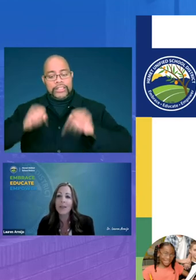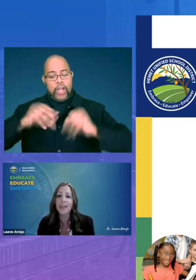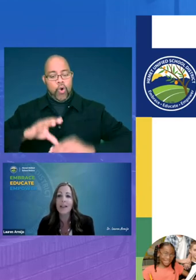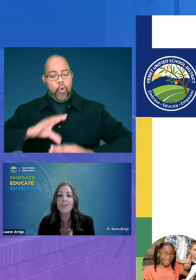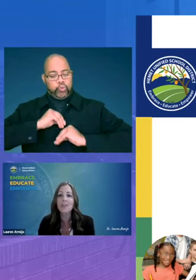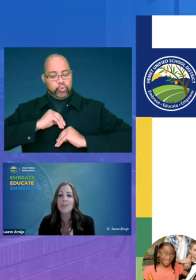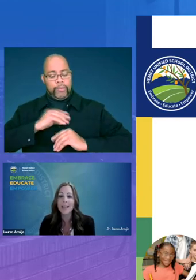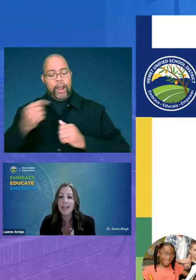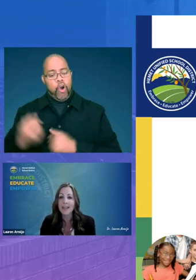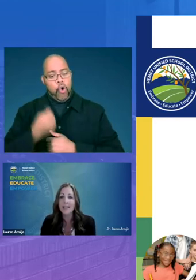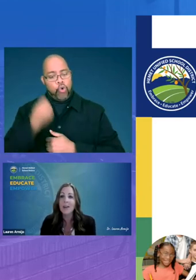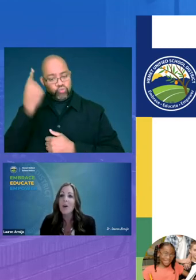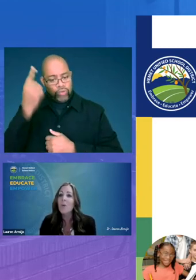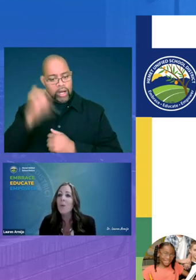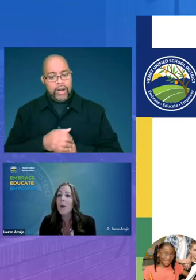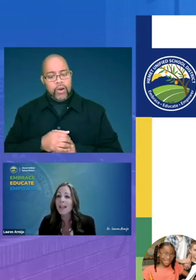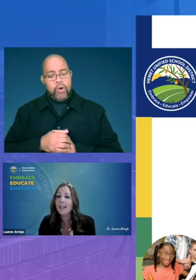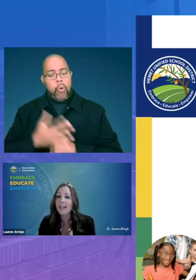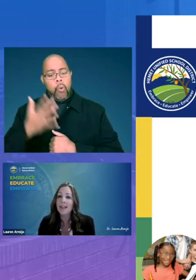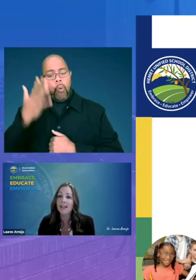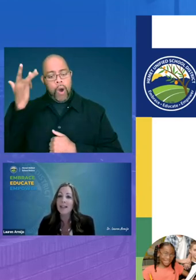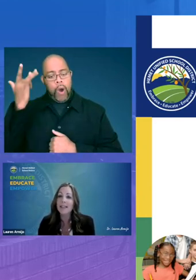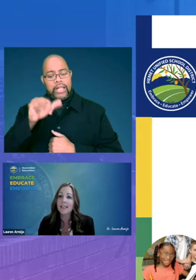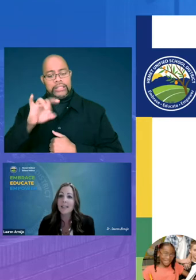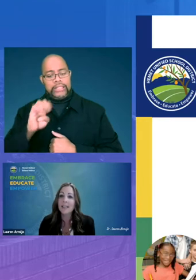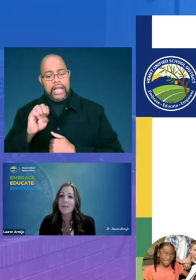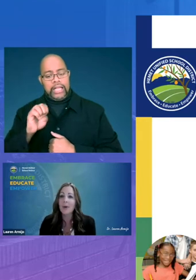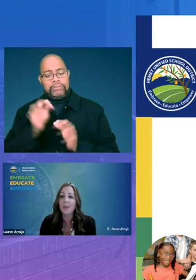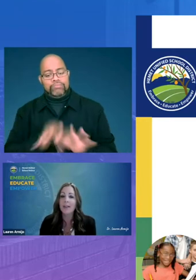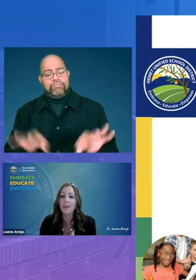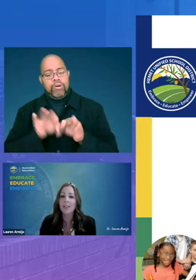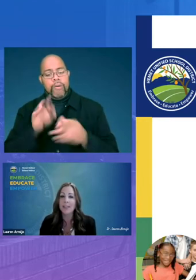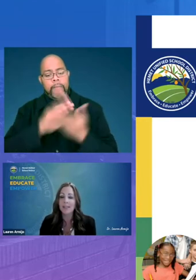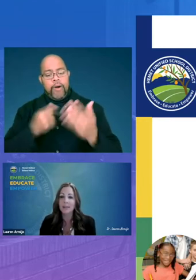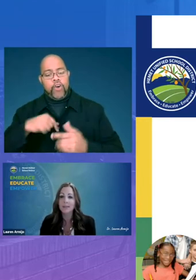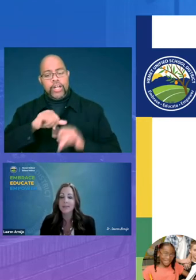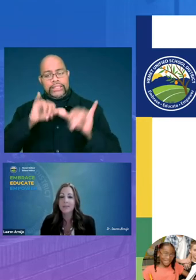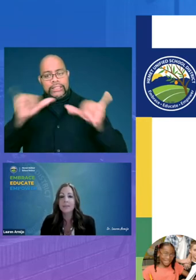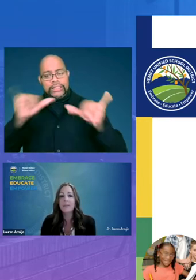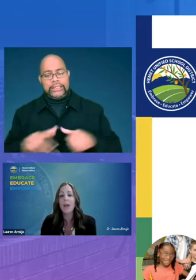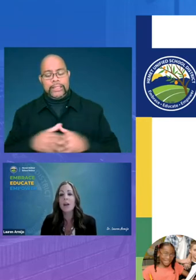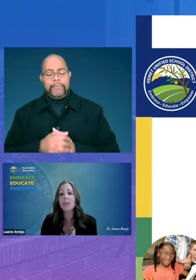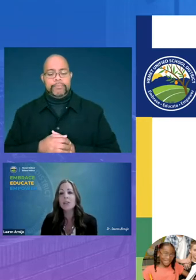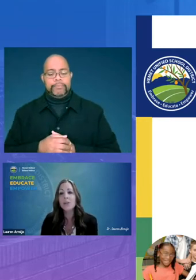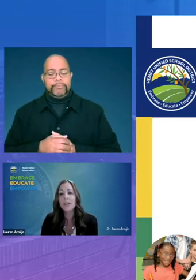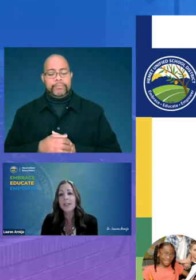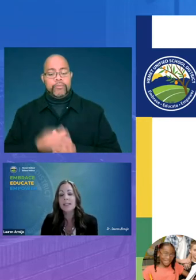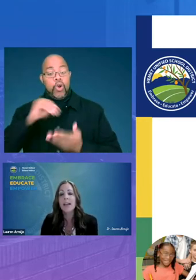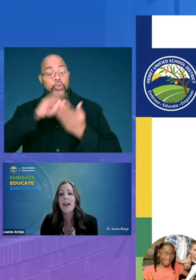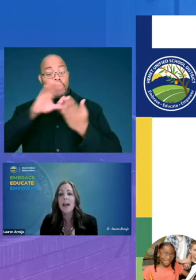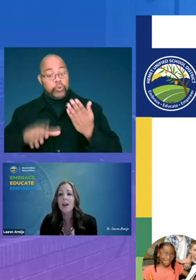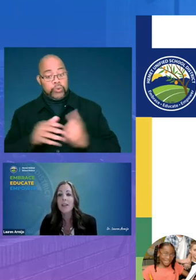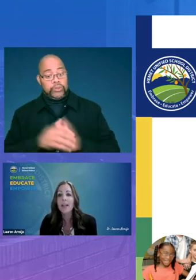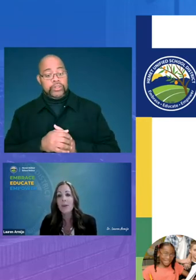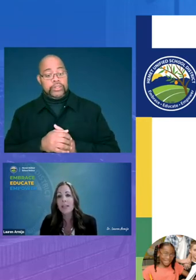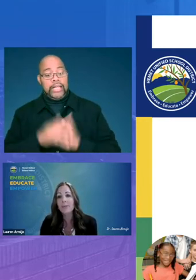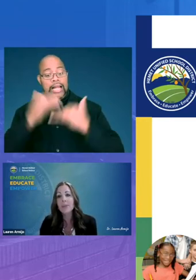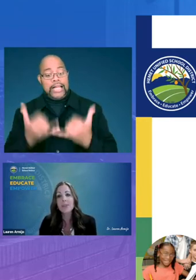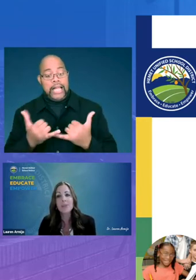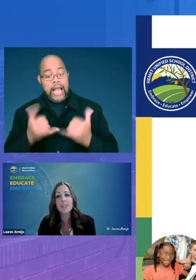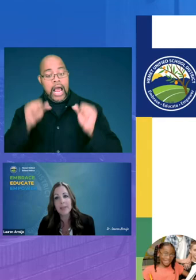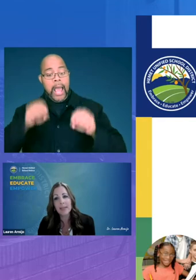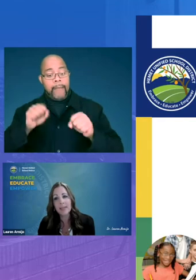and understand why lexile is a key component of our system our students are now able to speak to